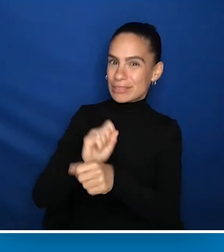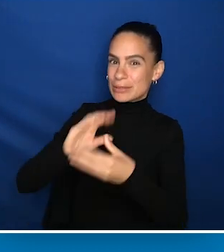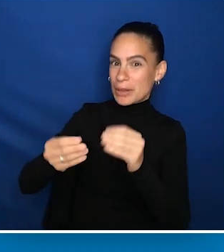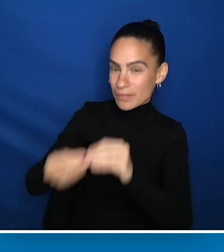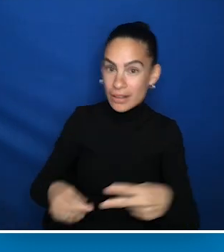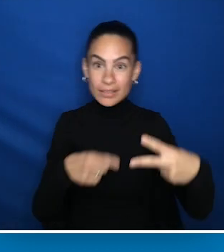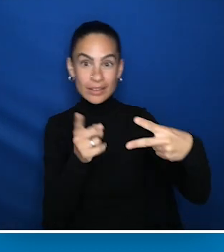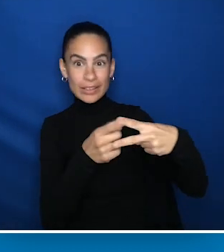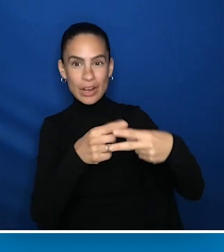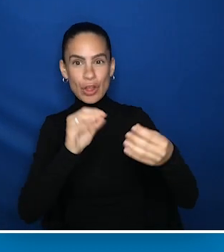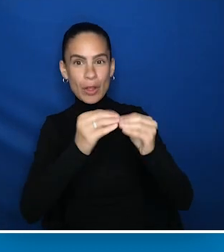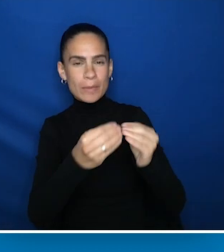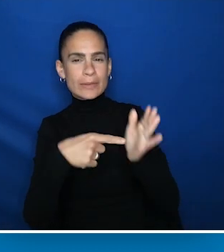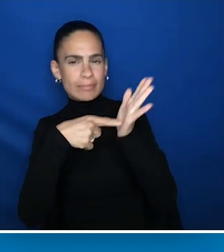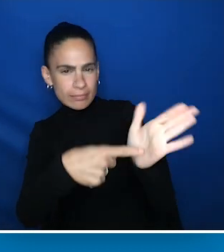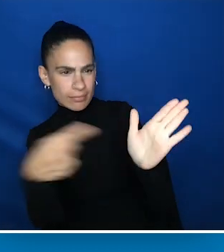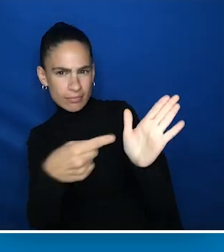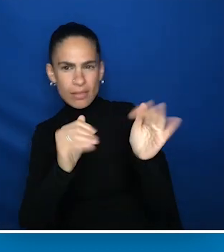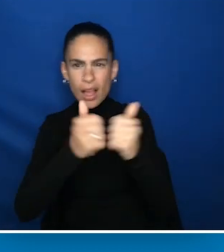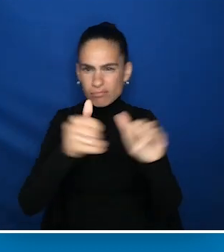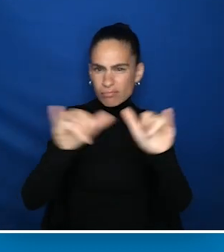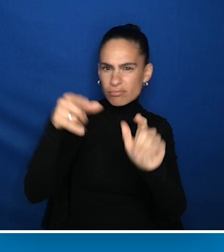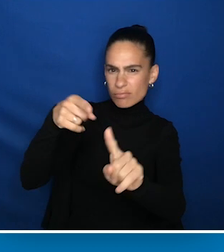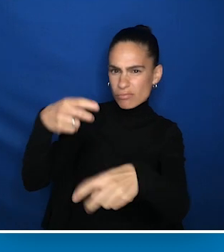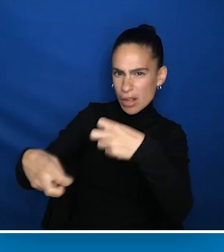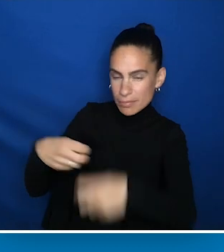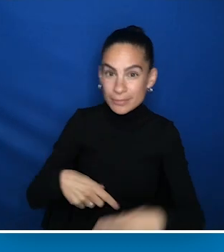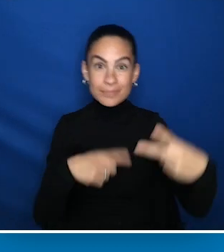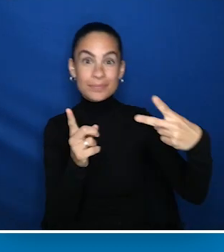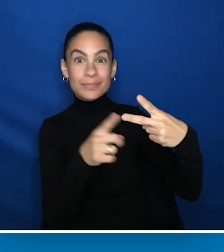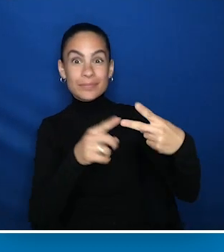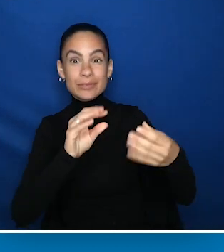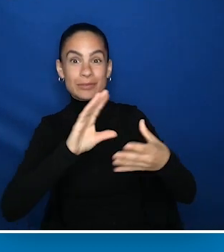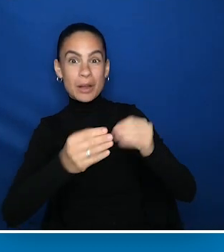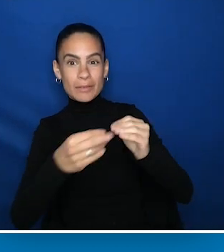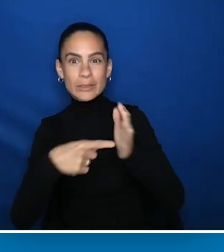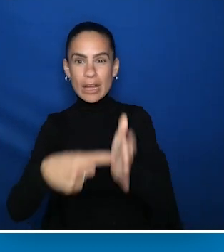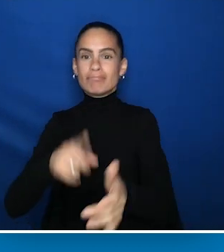The numbers indicate the size of the problem, and the stories convey the human cost.